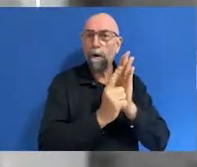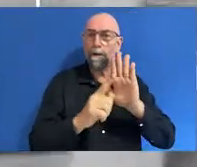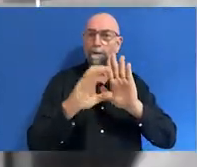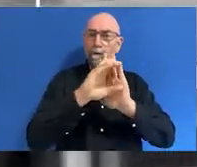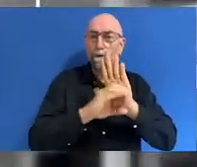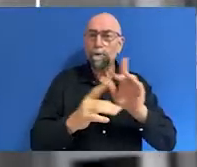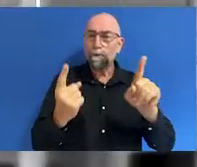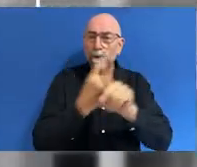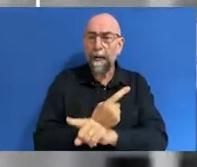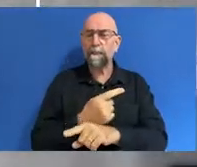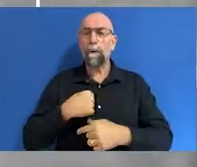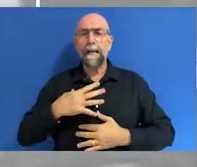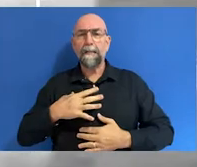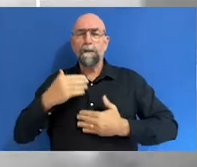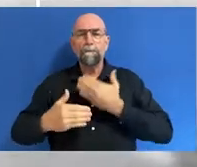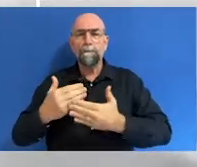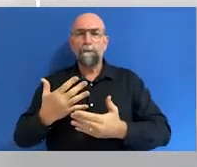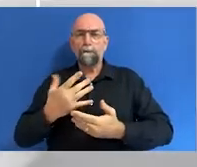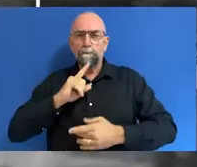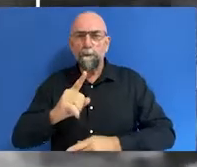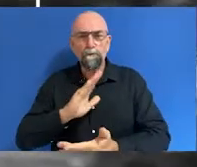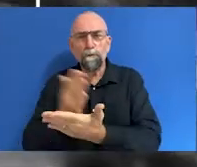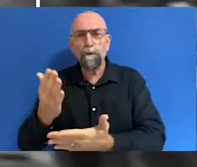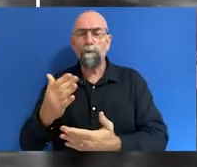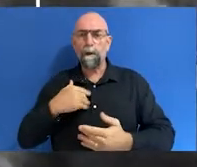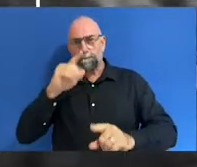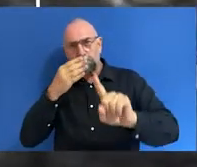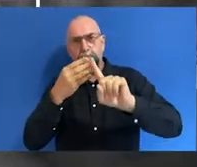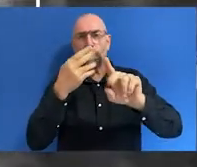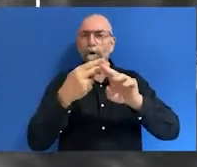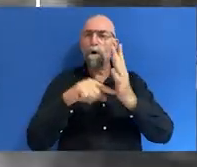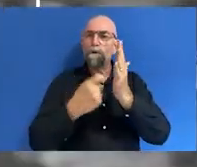process of truth-telling, working towards treaties, calling out racism, whatever it is,